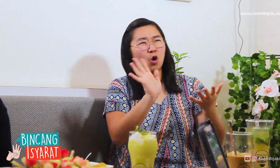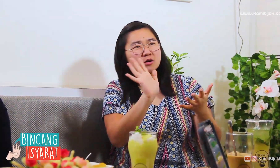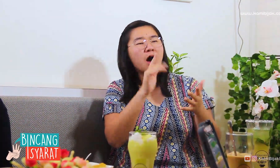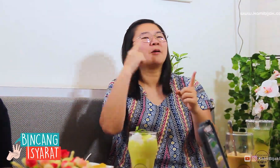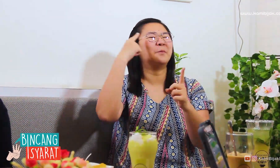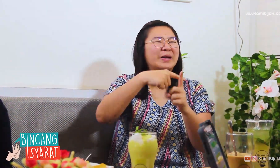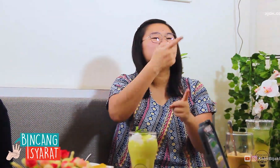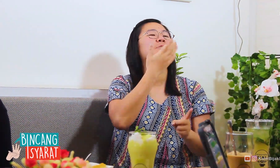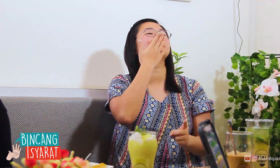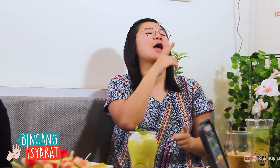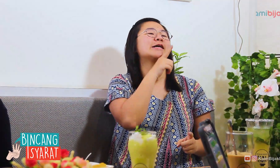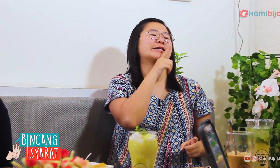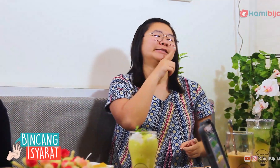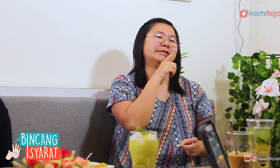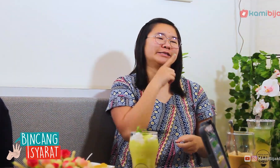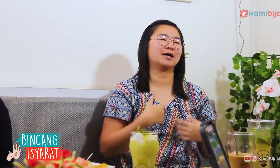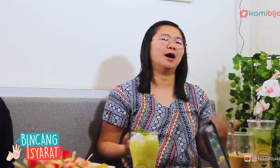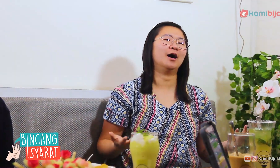And, this theory is in English.